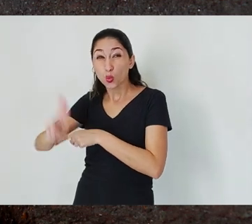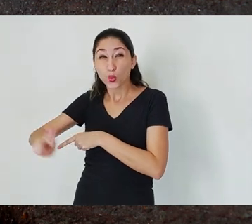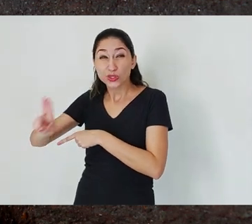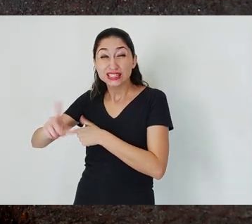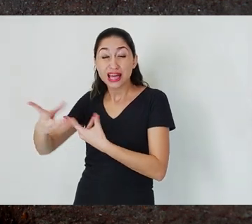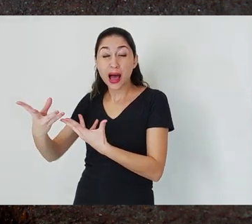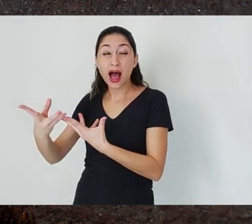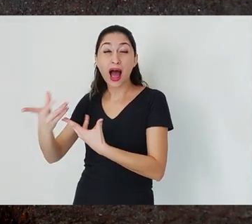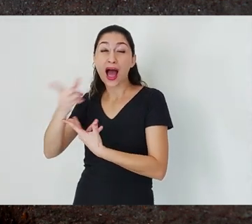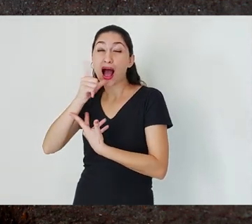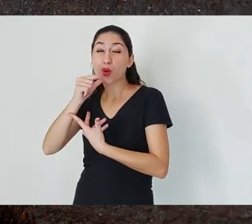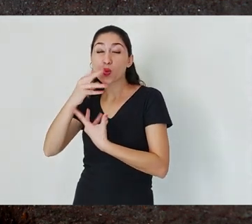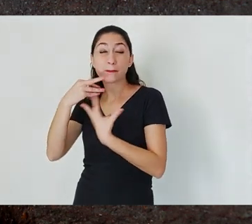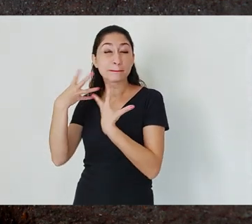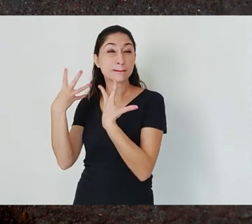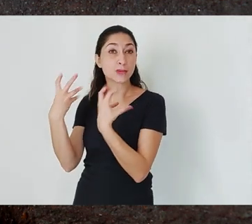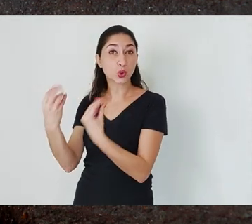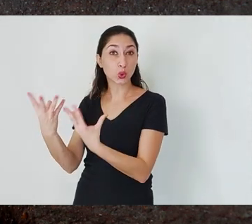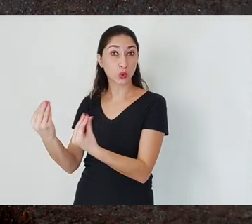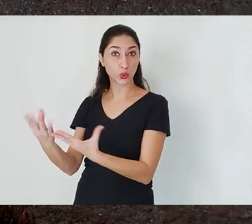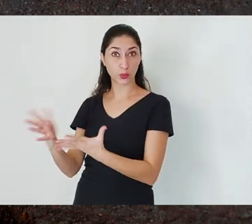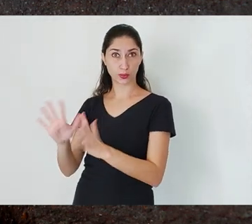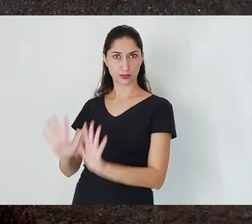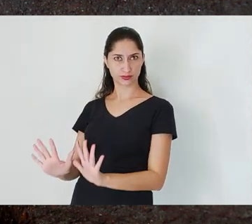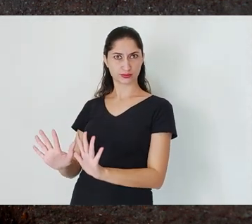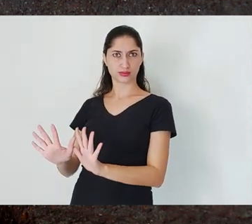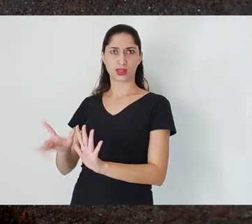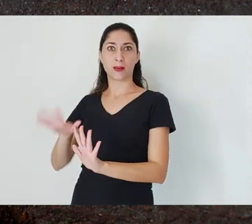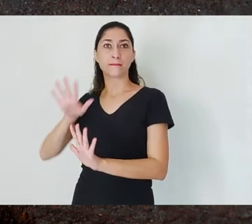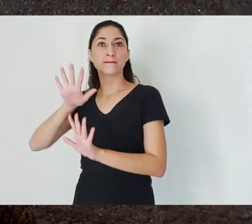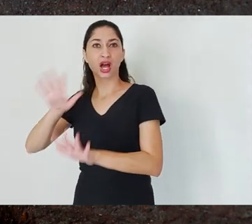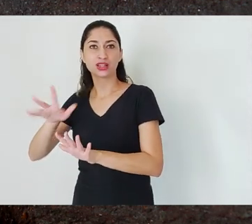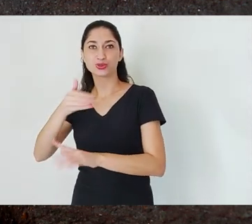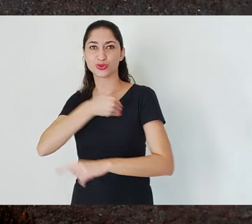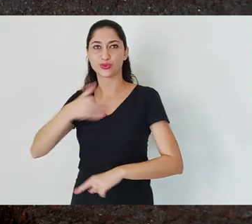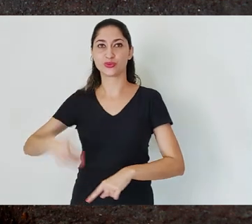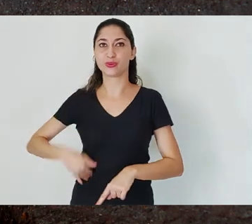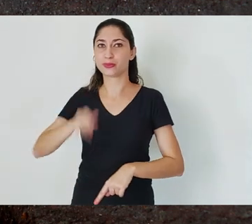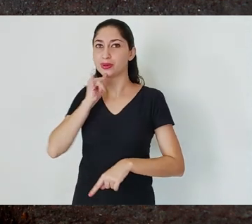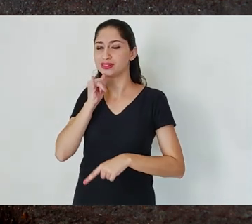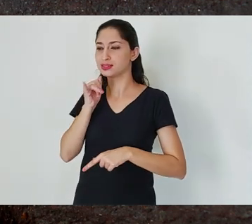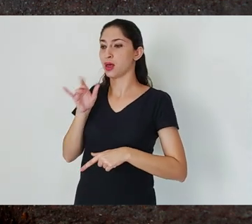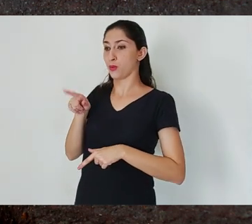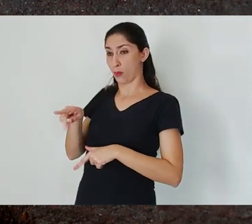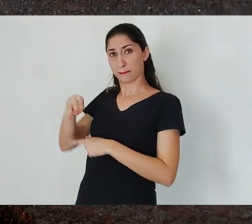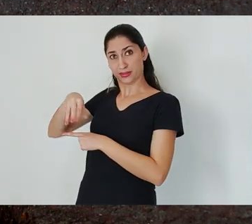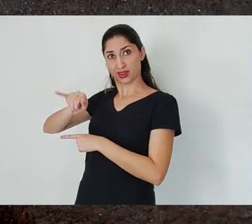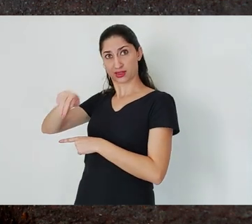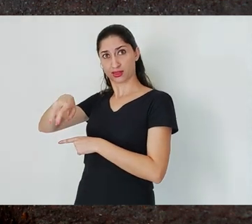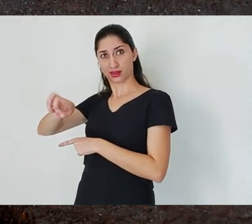at the expense of even providing water to a metropolitan region. There are many examples